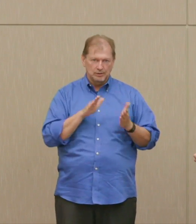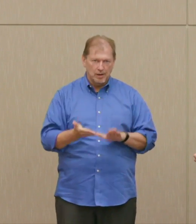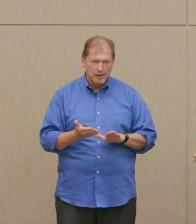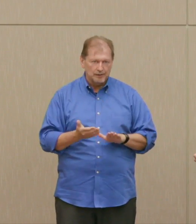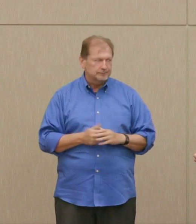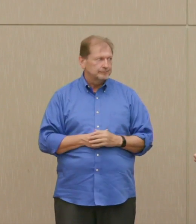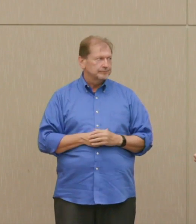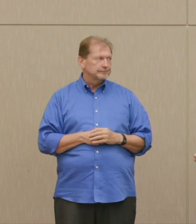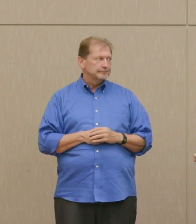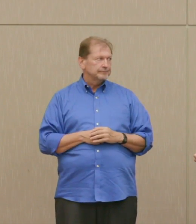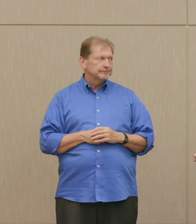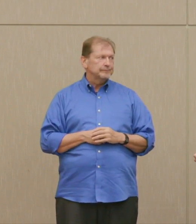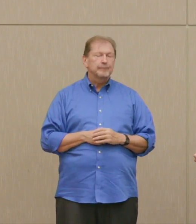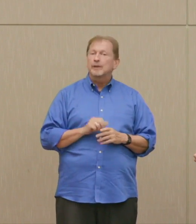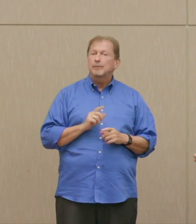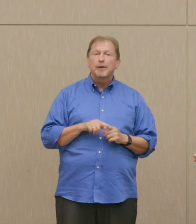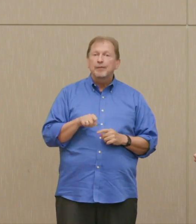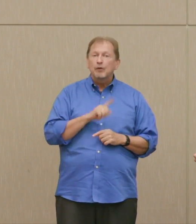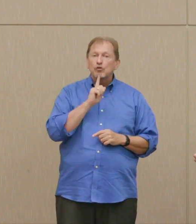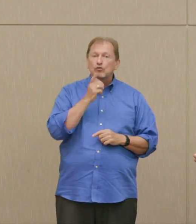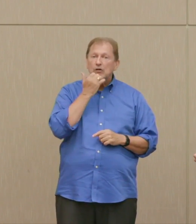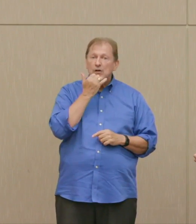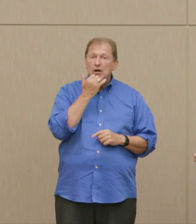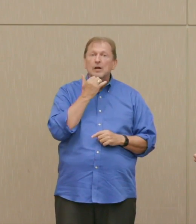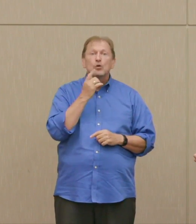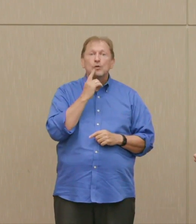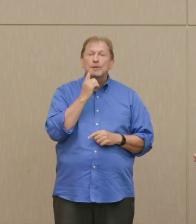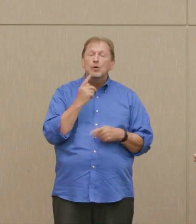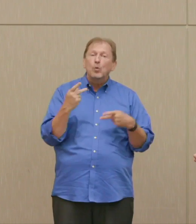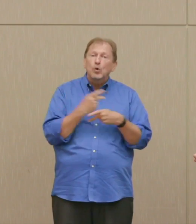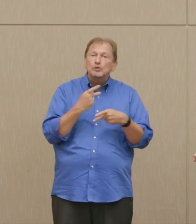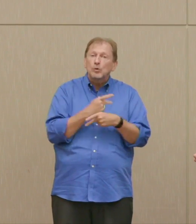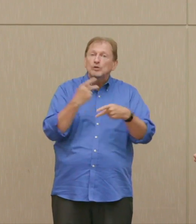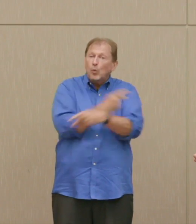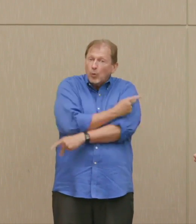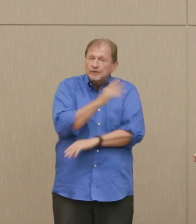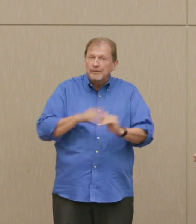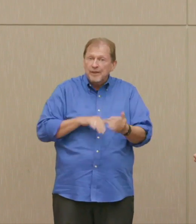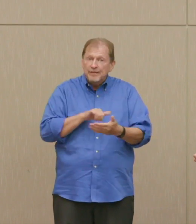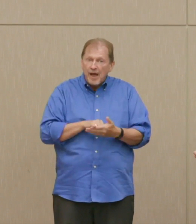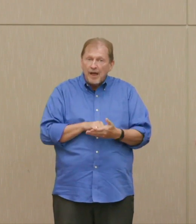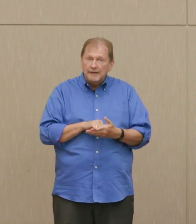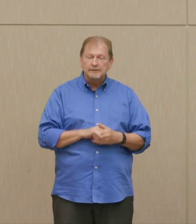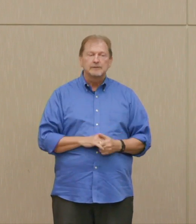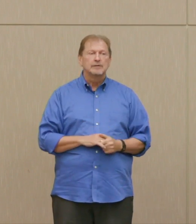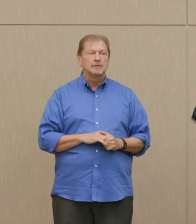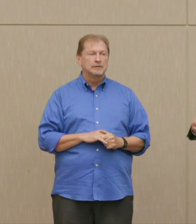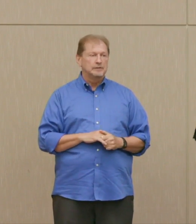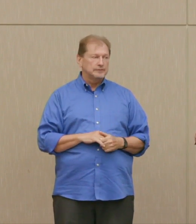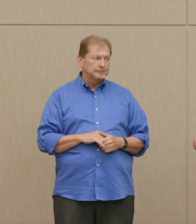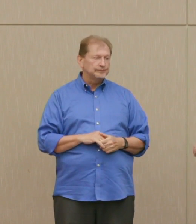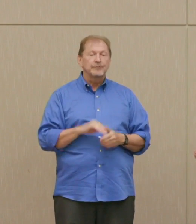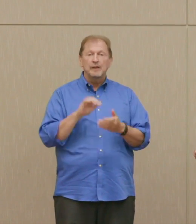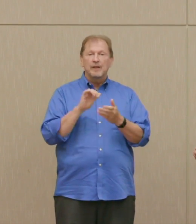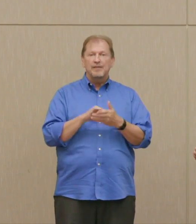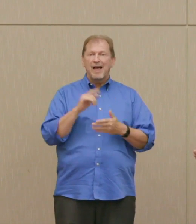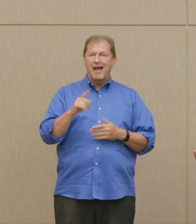Dr. Ellsberg: The actual effects would have been much more than that. That would have been, by the way that was a low estimate then.